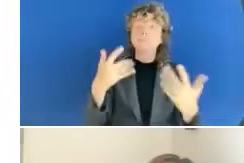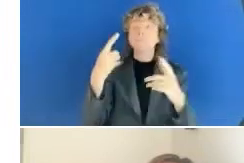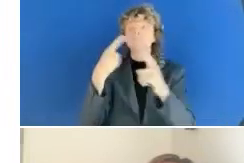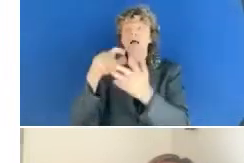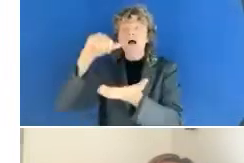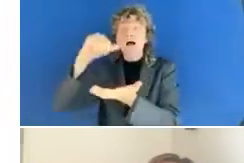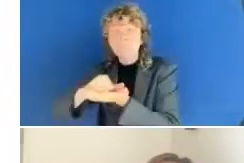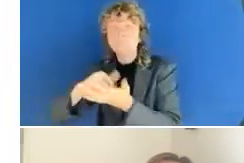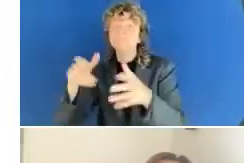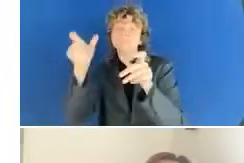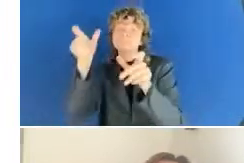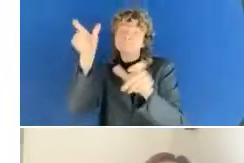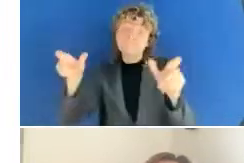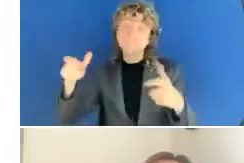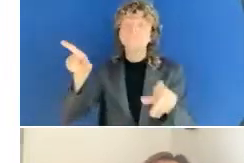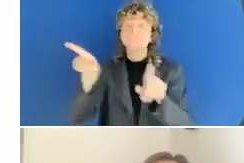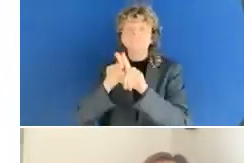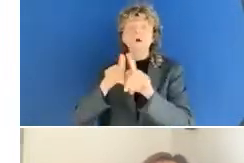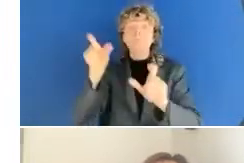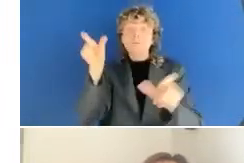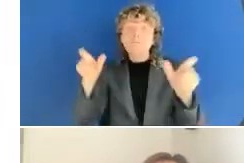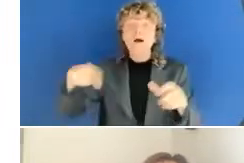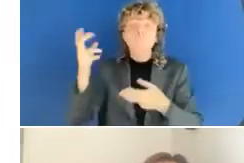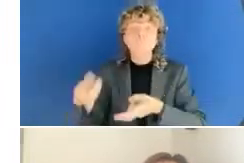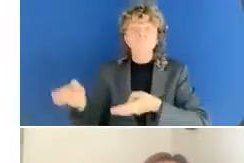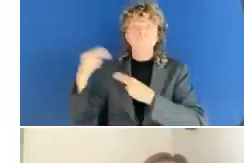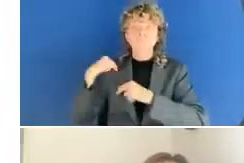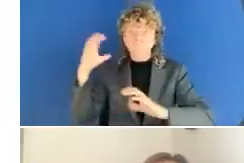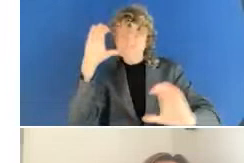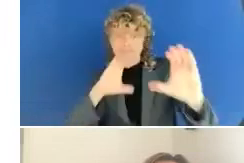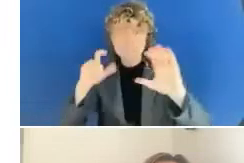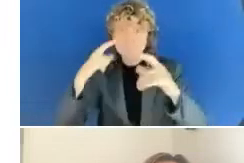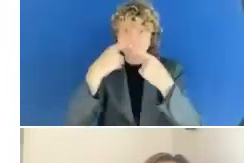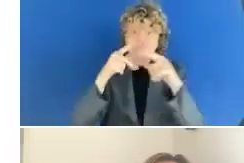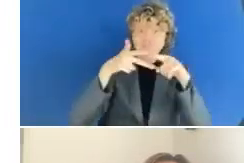officers as we move forward. So we are proud members, and partners within